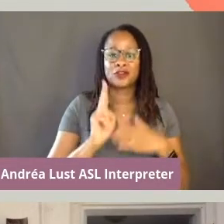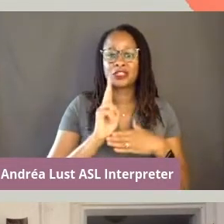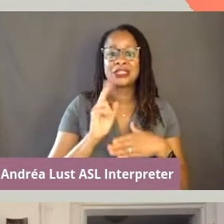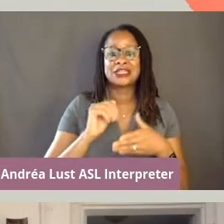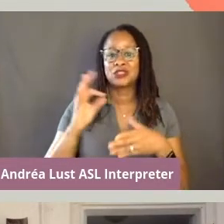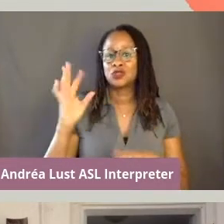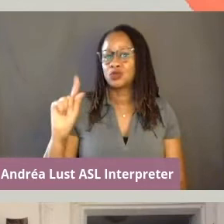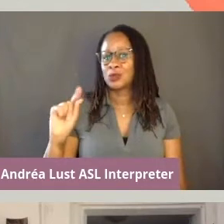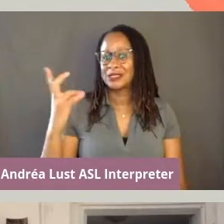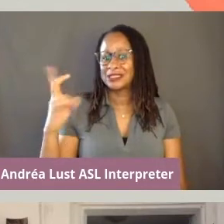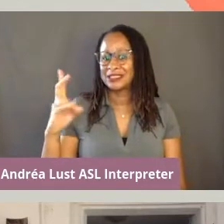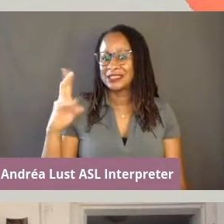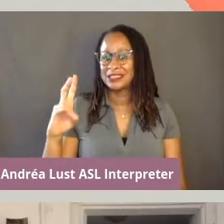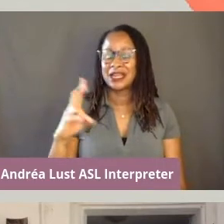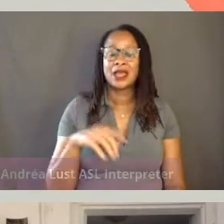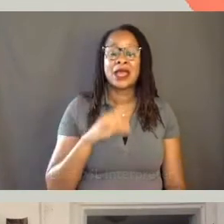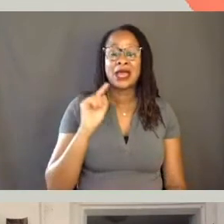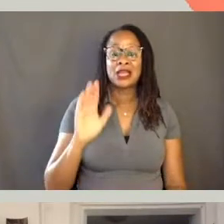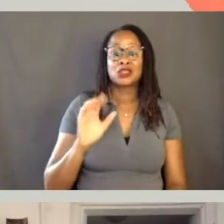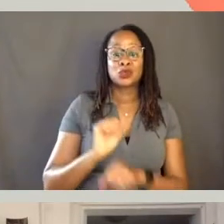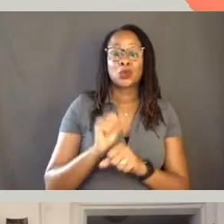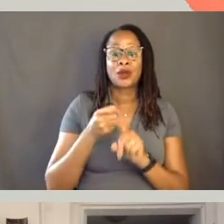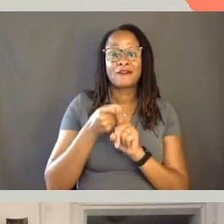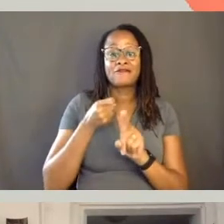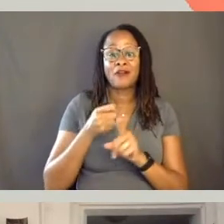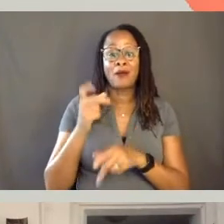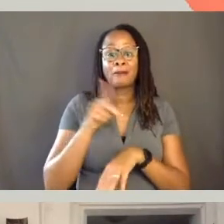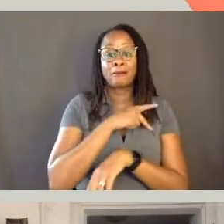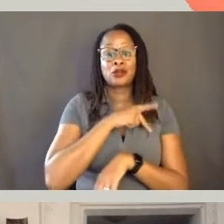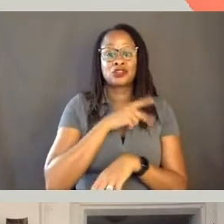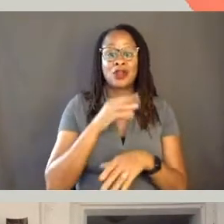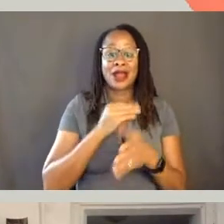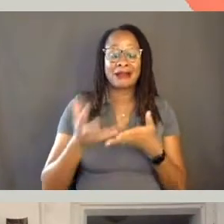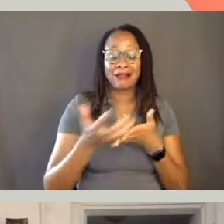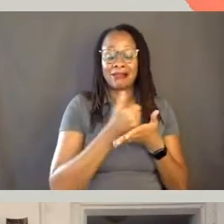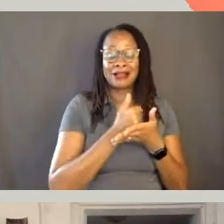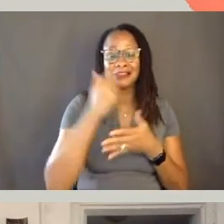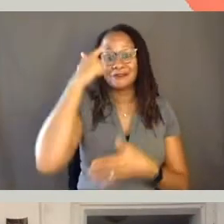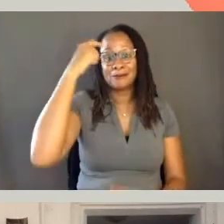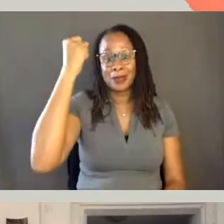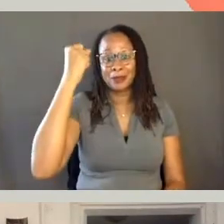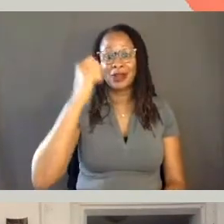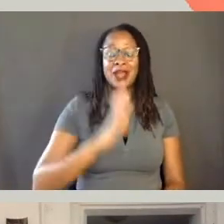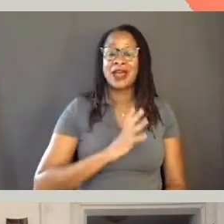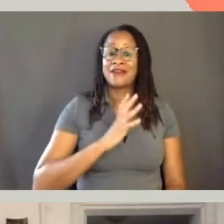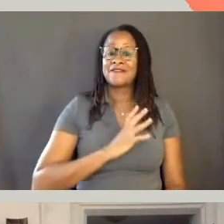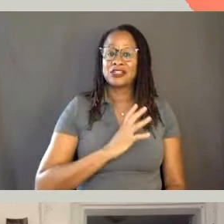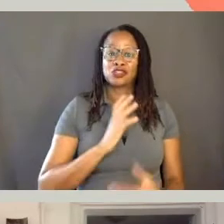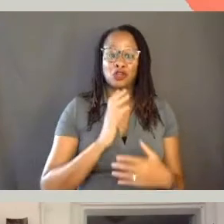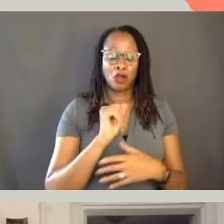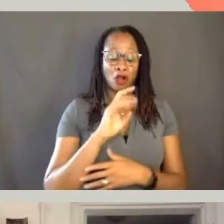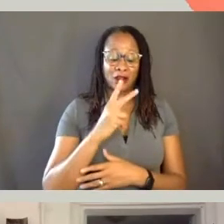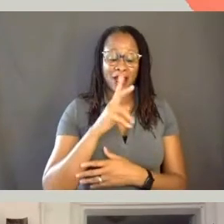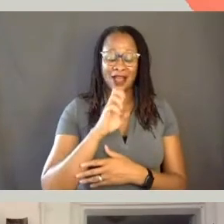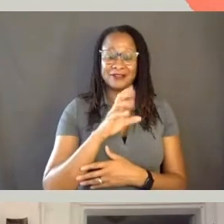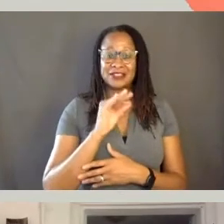Mondesir's work draws from personal and collective memory, official archives and vernacular records.